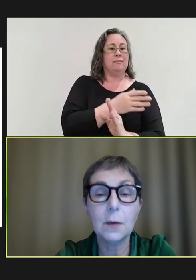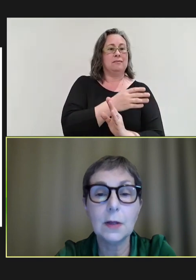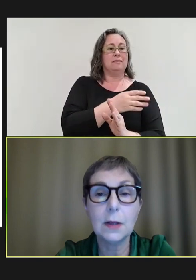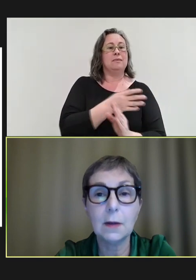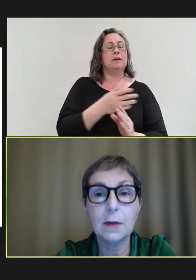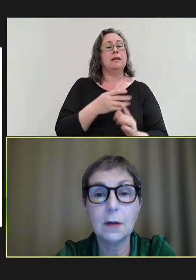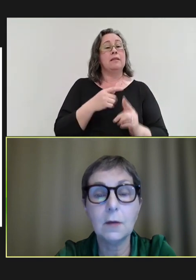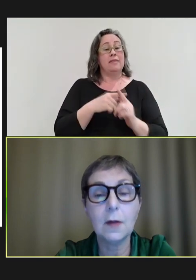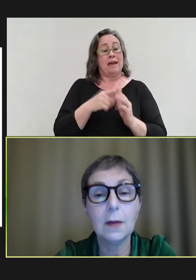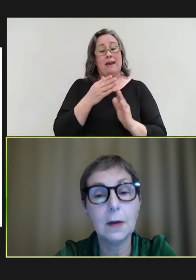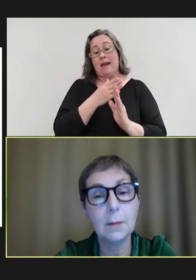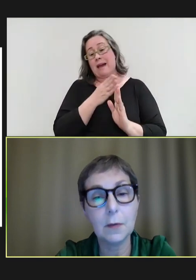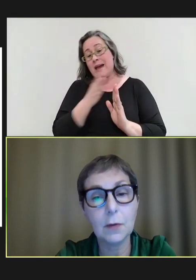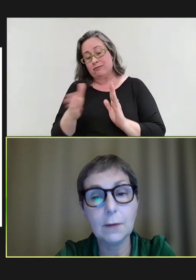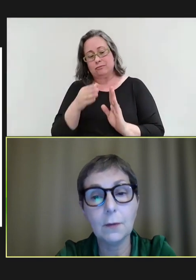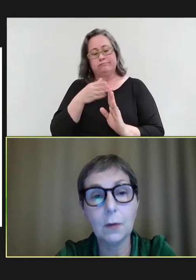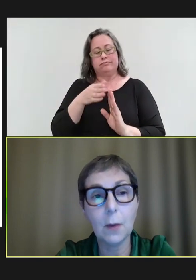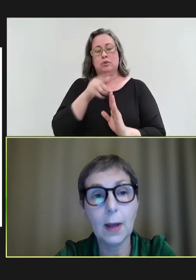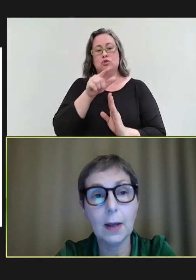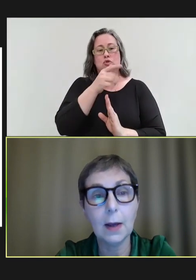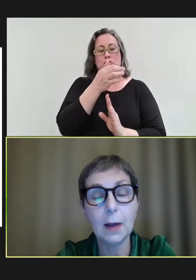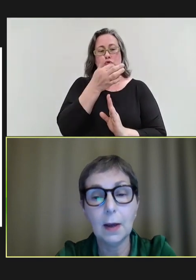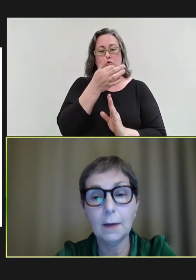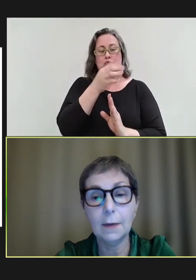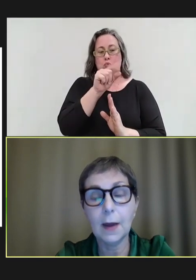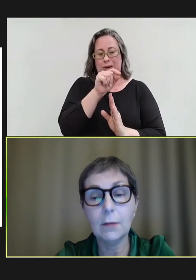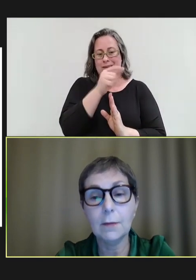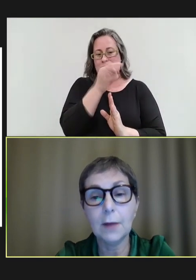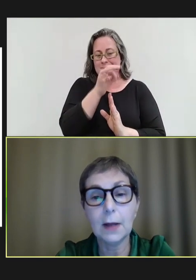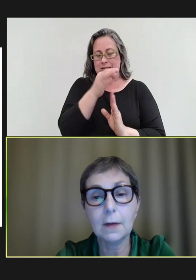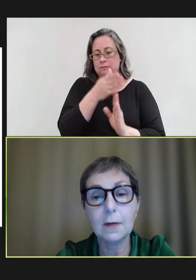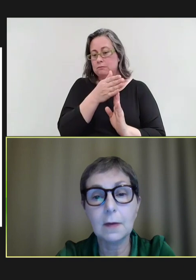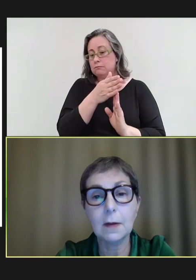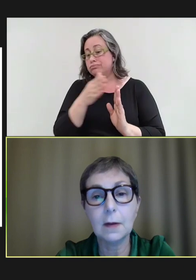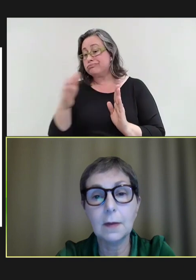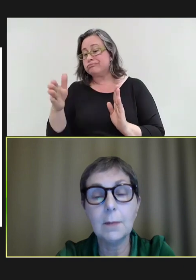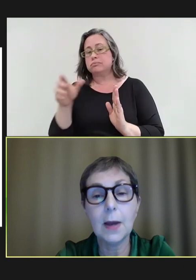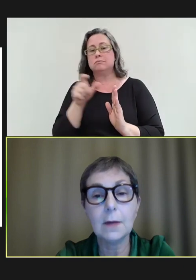2019, you see the numbers really fall away. And that reflects the impact of